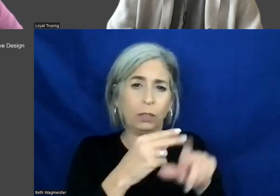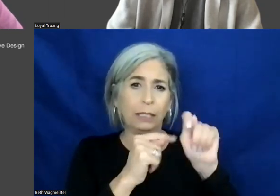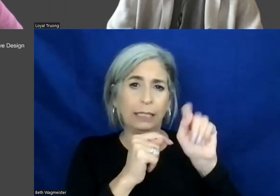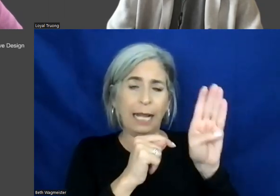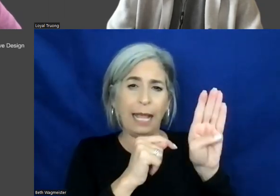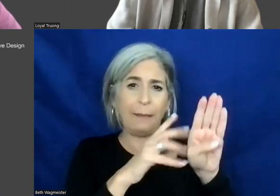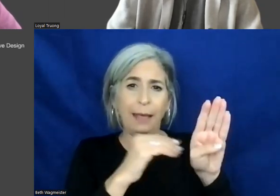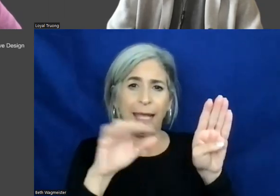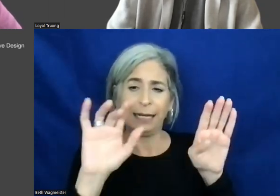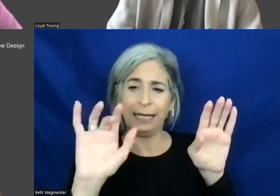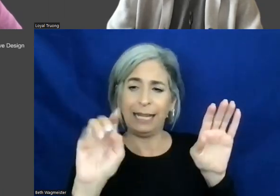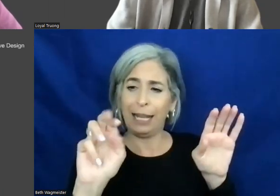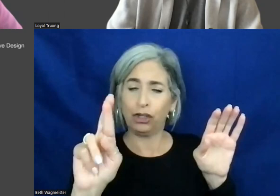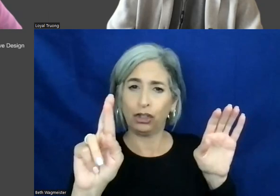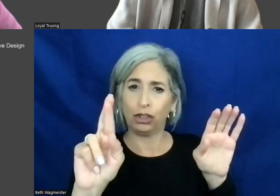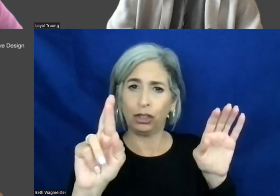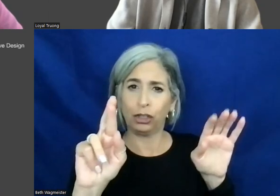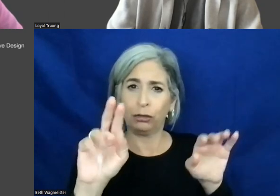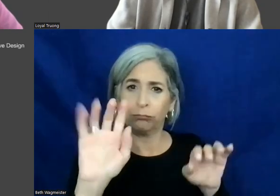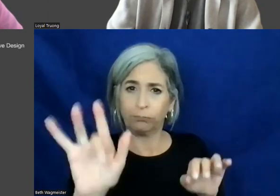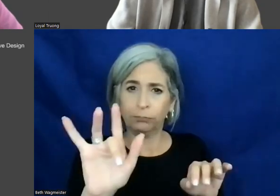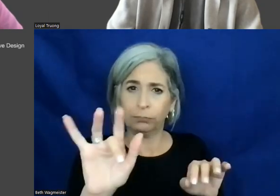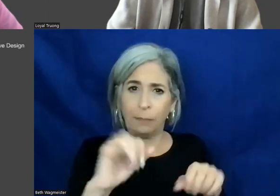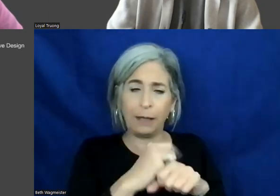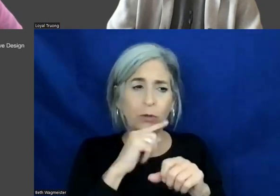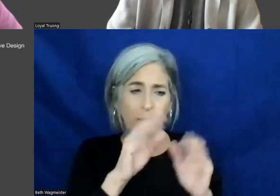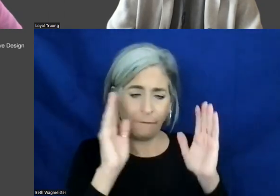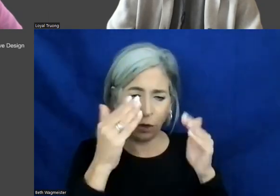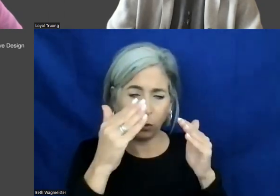enter key, making sure that you have that focus, making sure that you have the logical order.